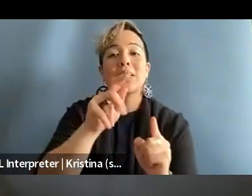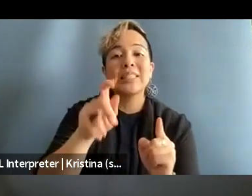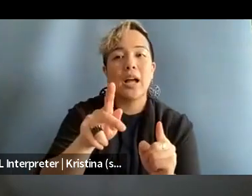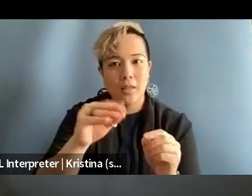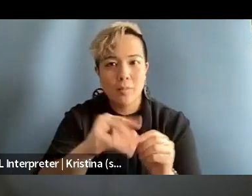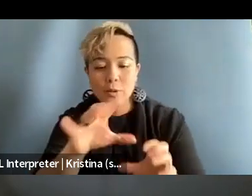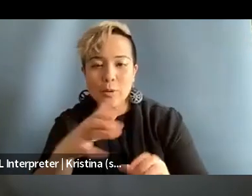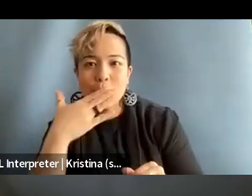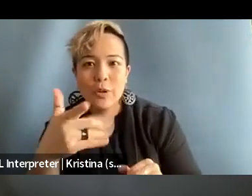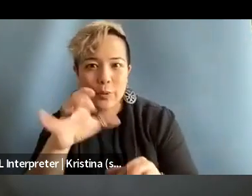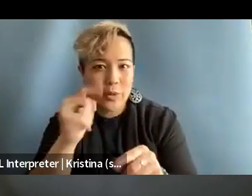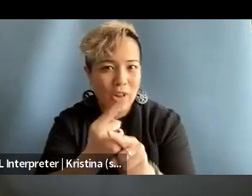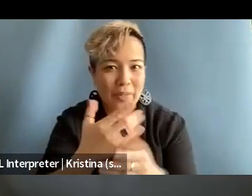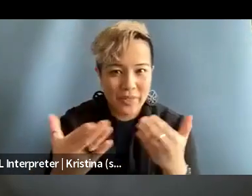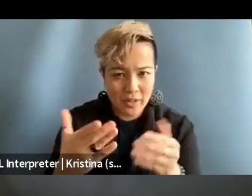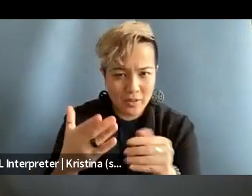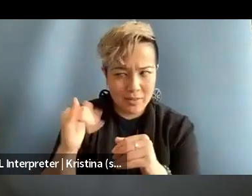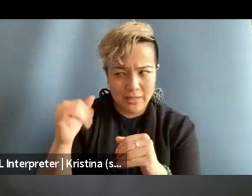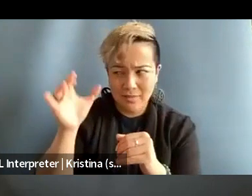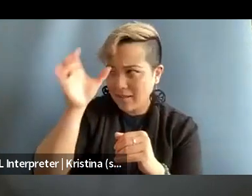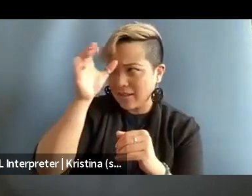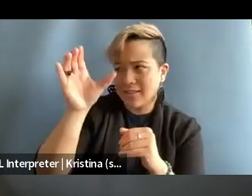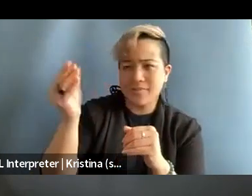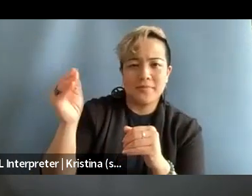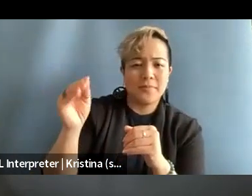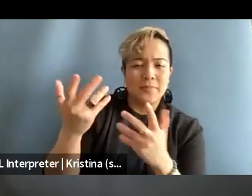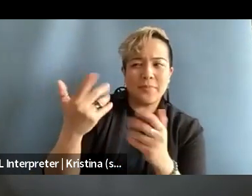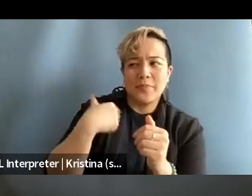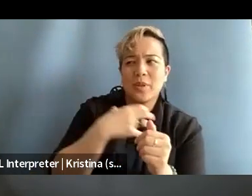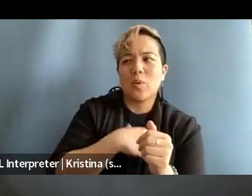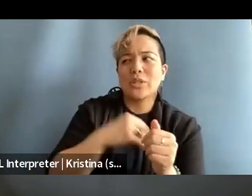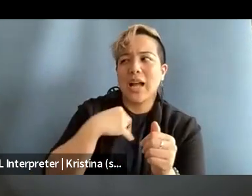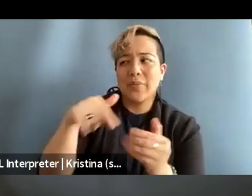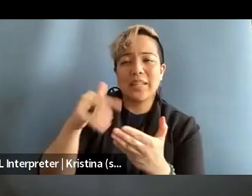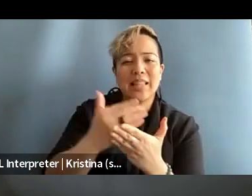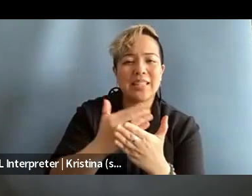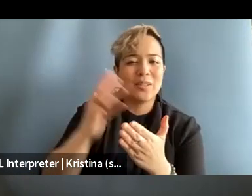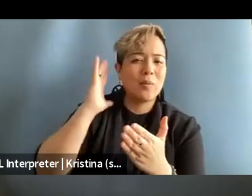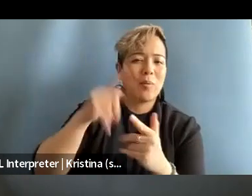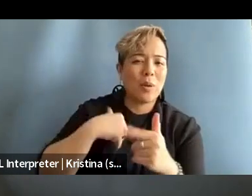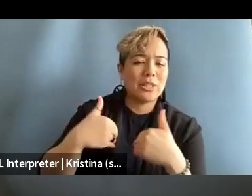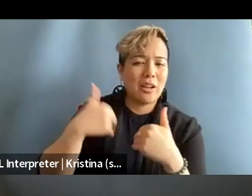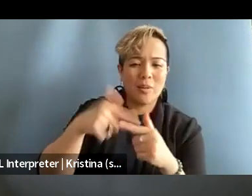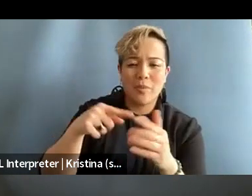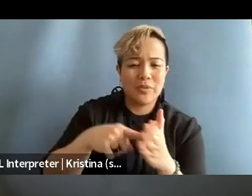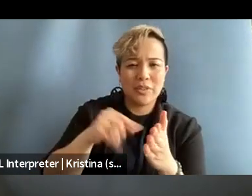and you're doing the right thing. And I really like, I wish I had this lesson younger, but this does not come with the job.